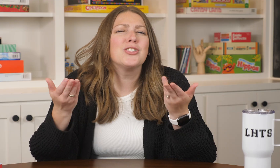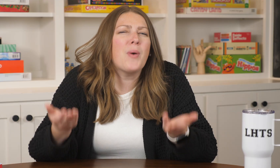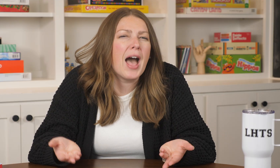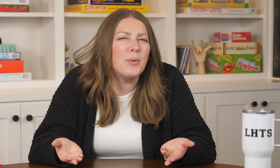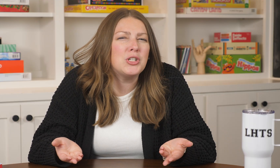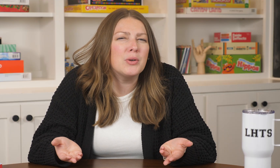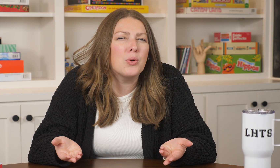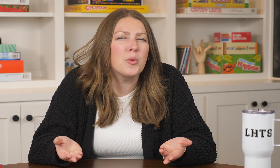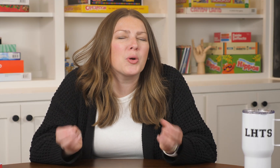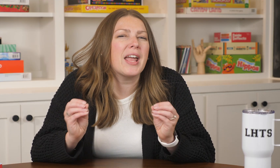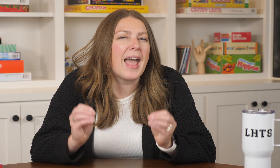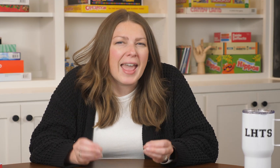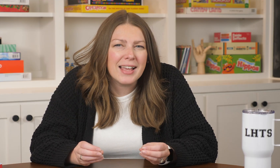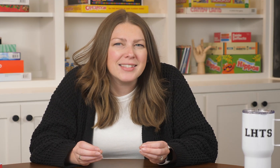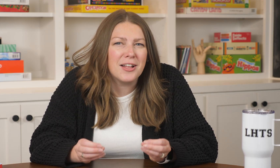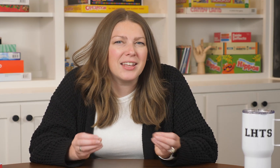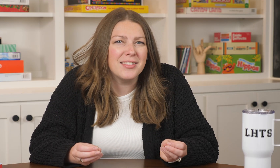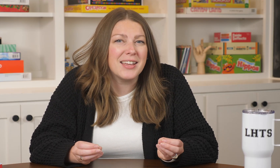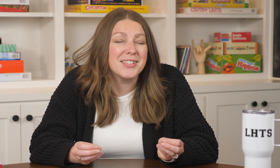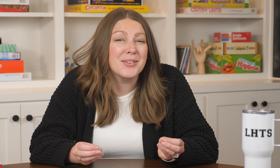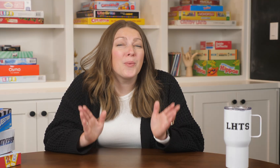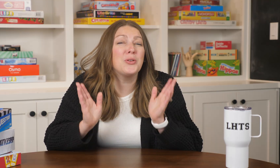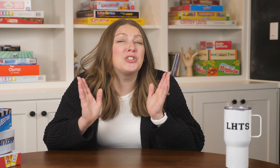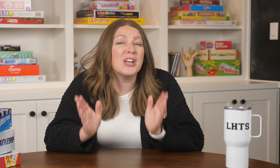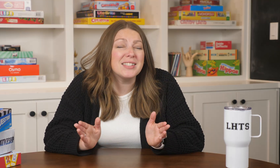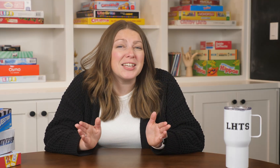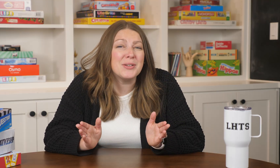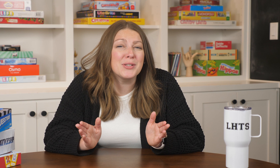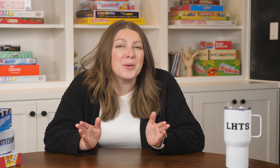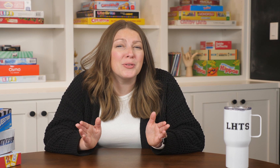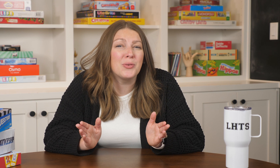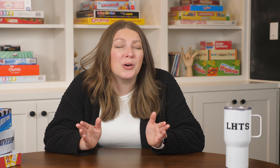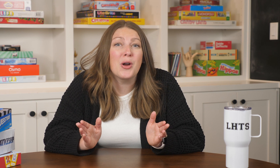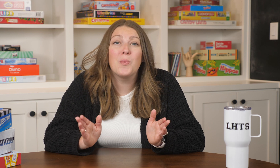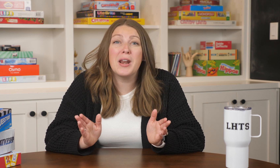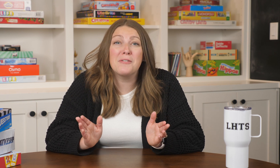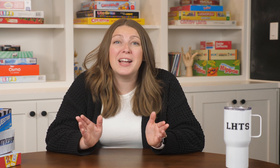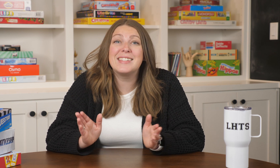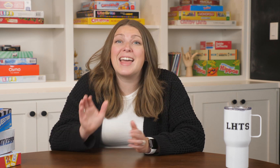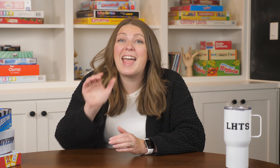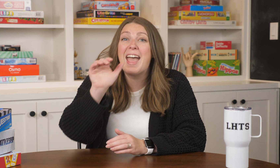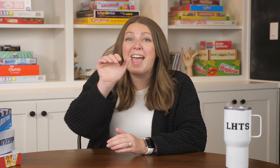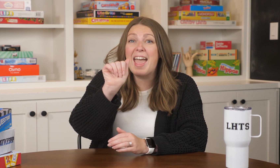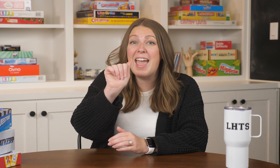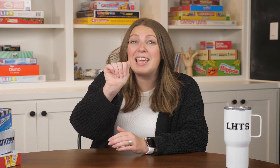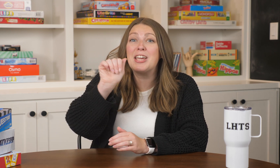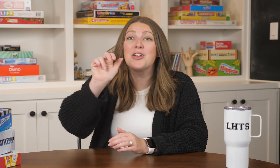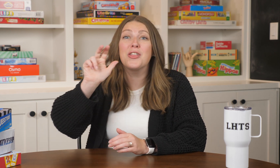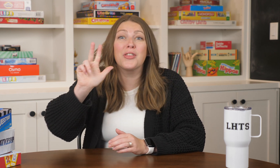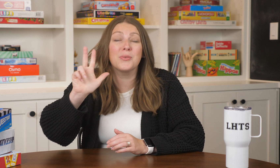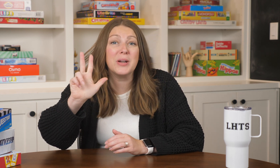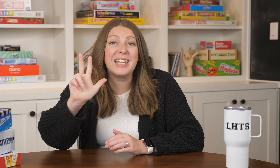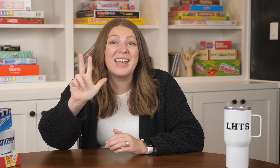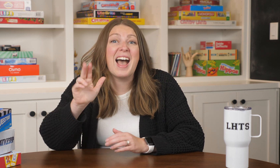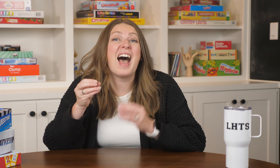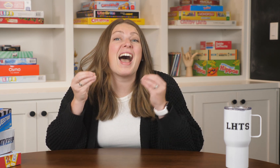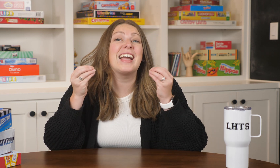So how would you incorporate ASL in this. Well just like you saw before whenever I said A3 I